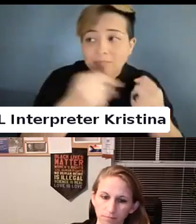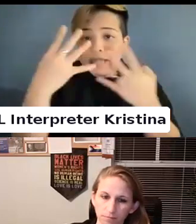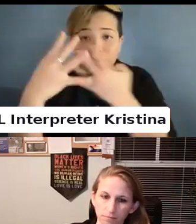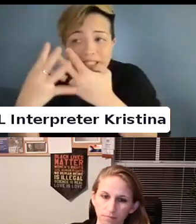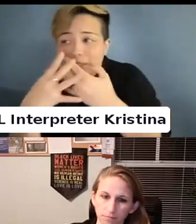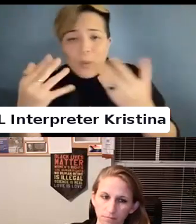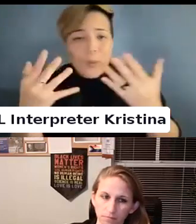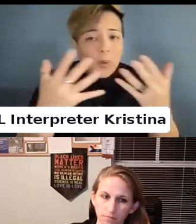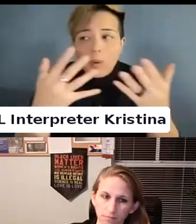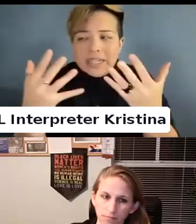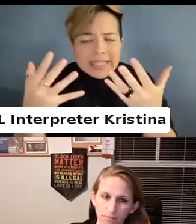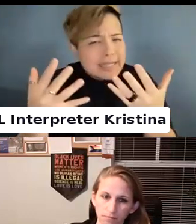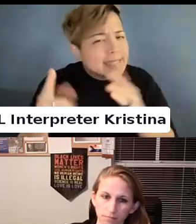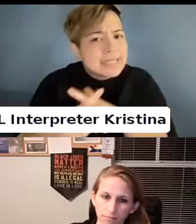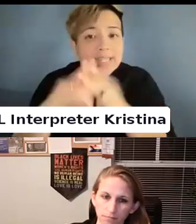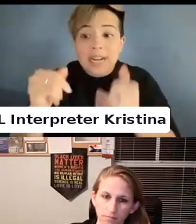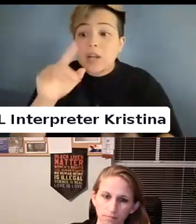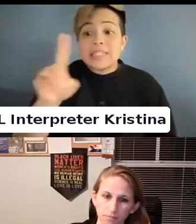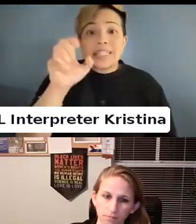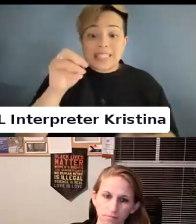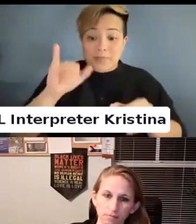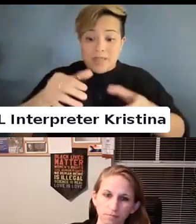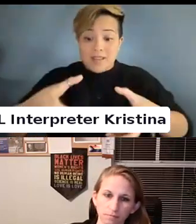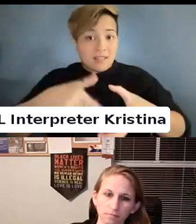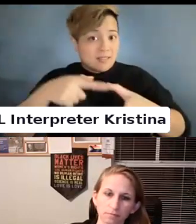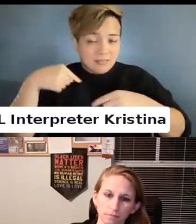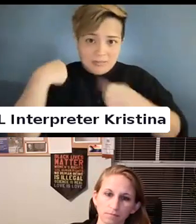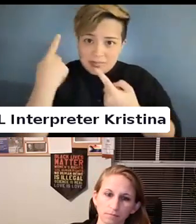Now because the DSM has changed so much.